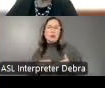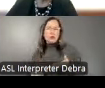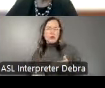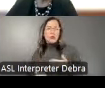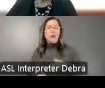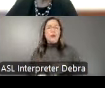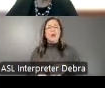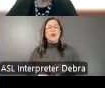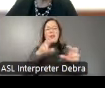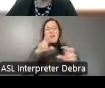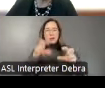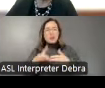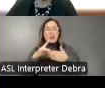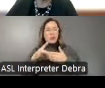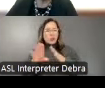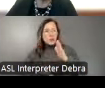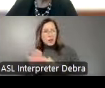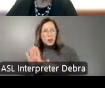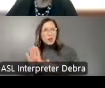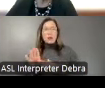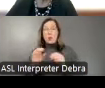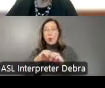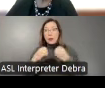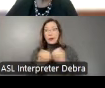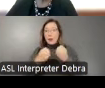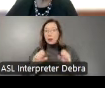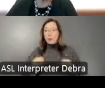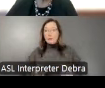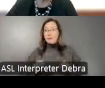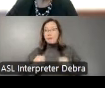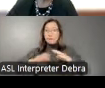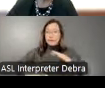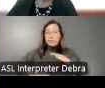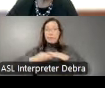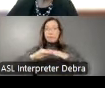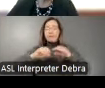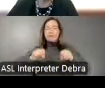development and organizational capacity, as well as working with partners to expand opportunities